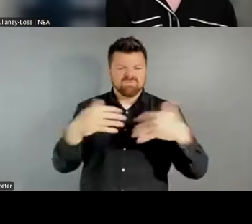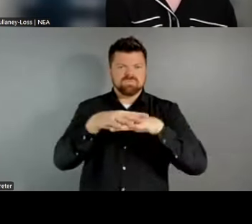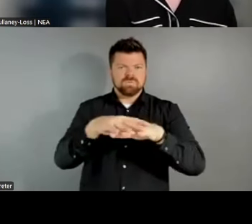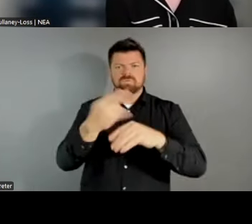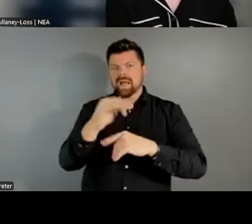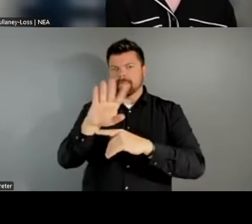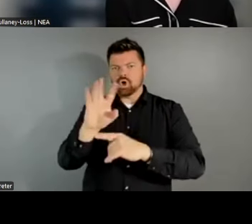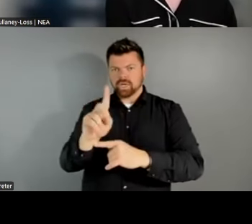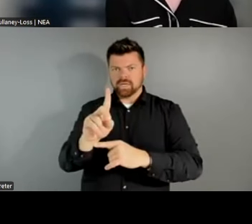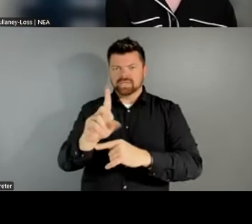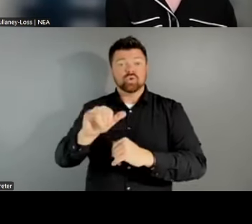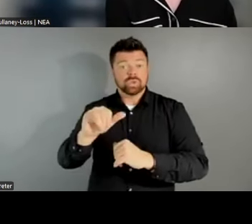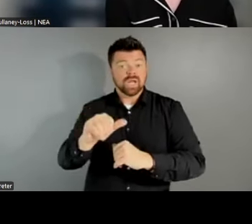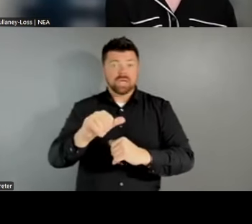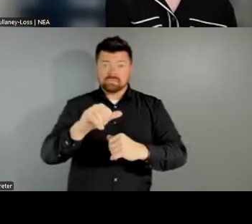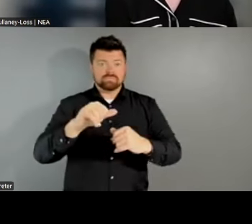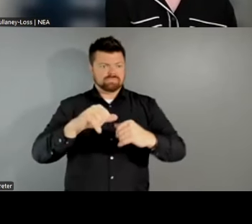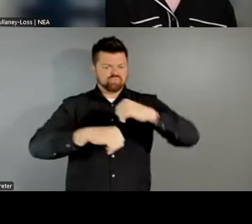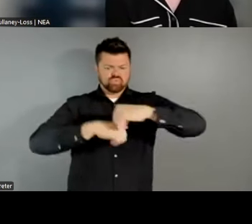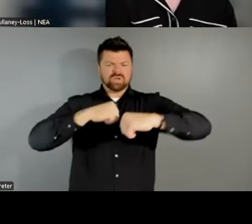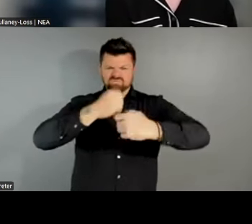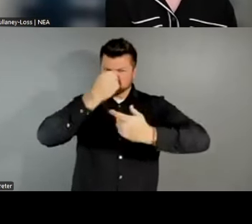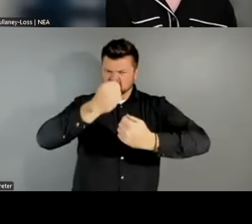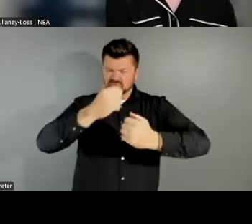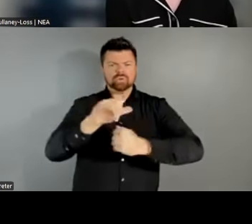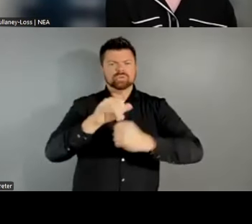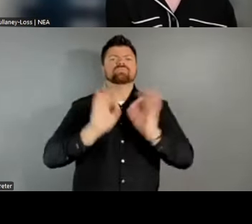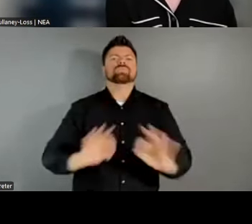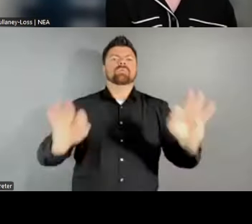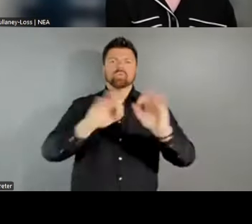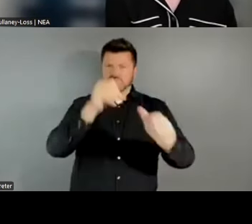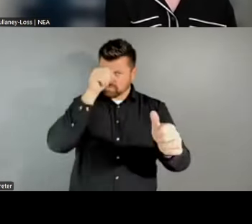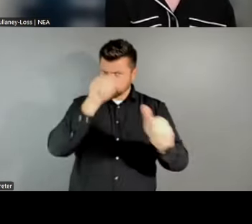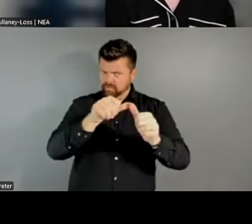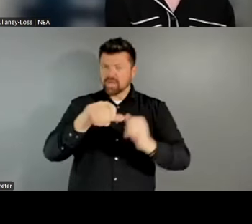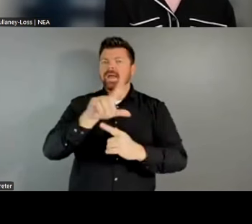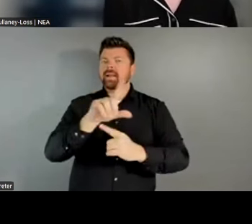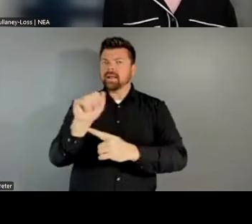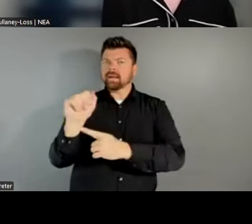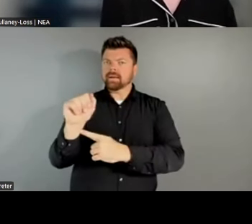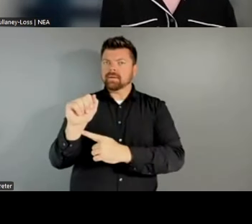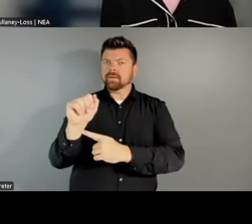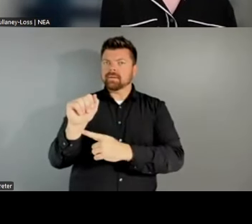really interesting. I also think it's critical to remember that LAAs are inherently by their nature,